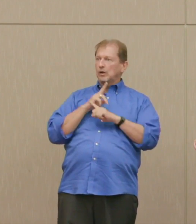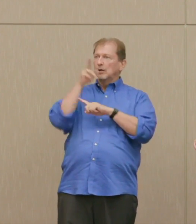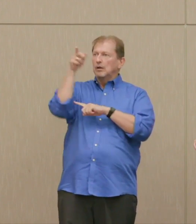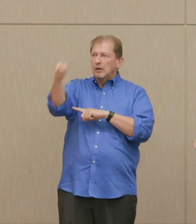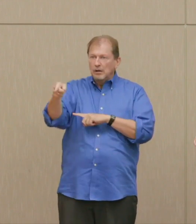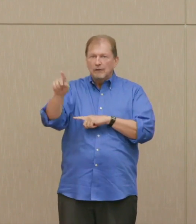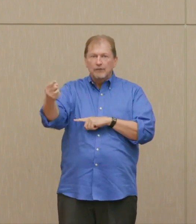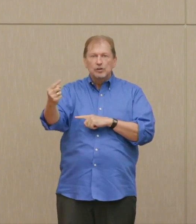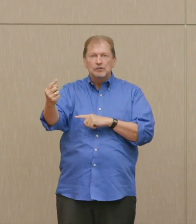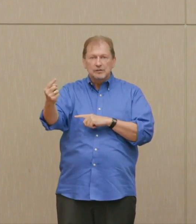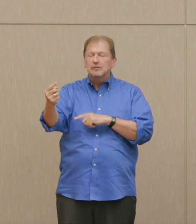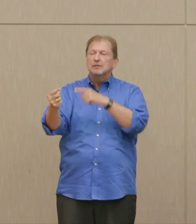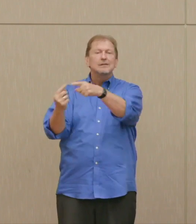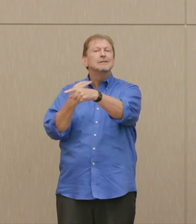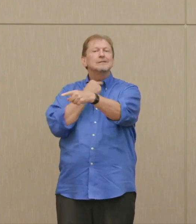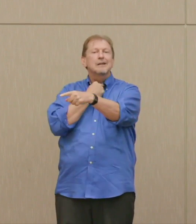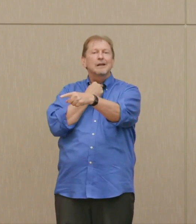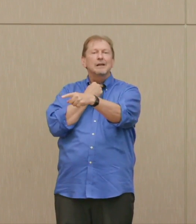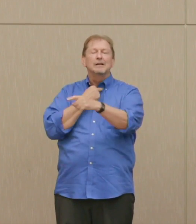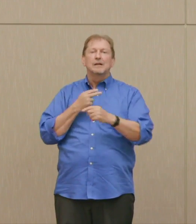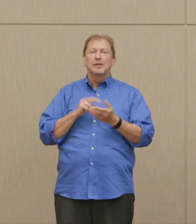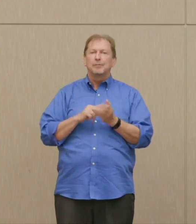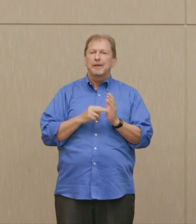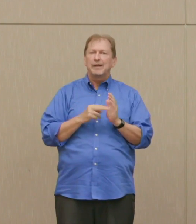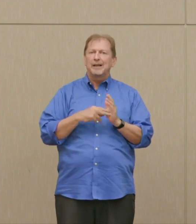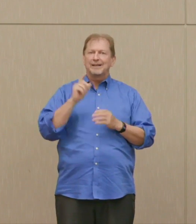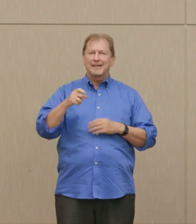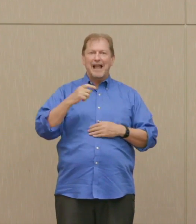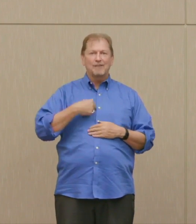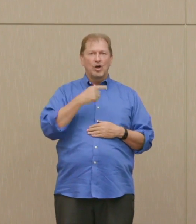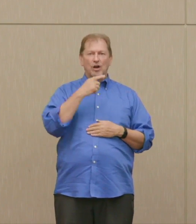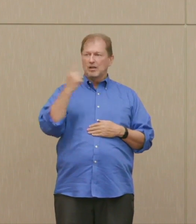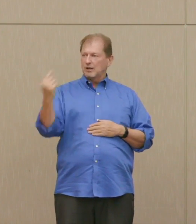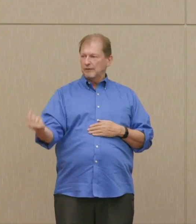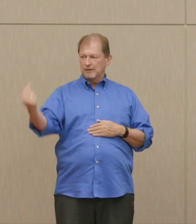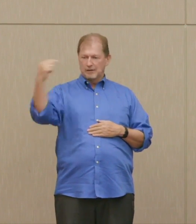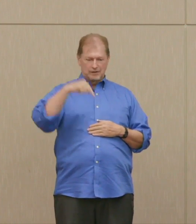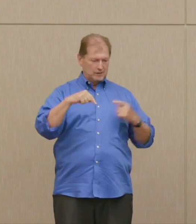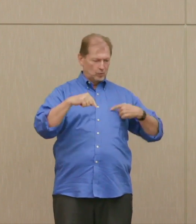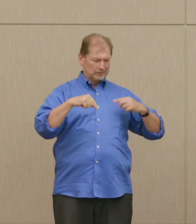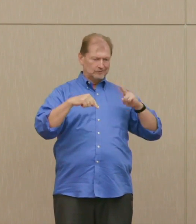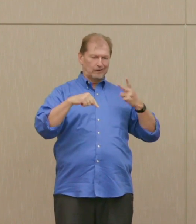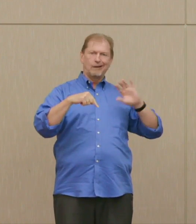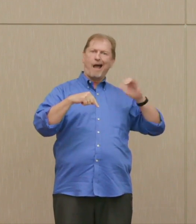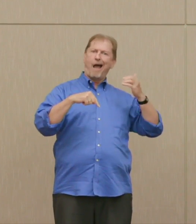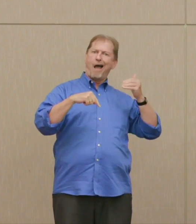From the moment that General Curtis LeMay, then head of the Strategic Air Command, learned